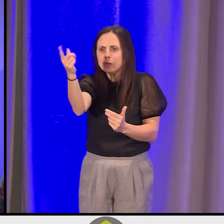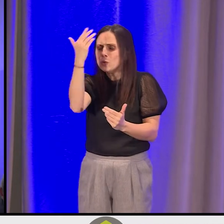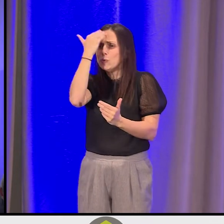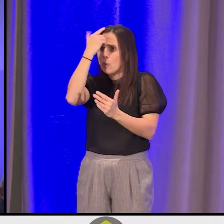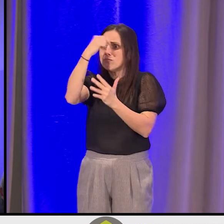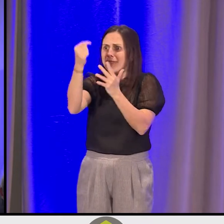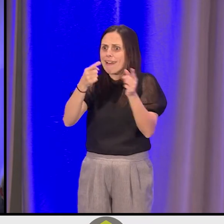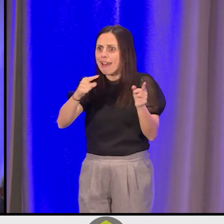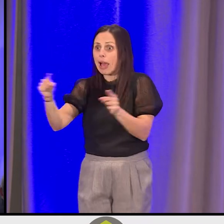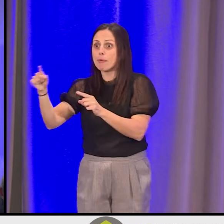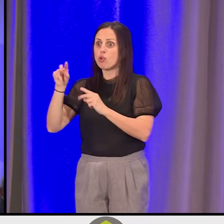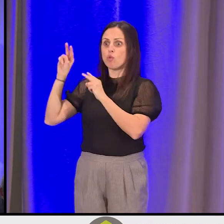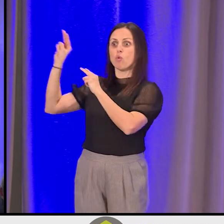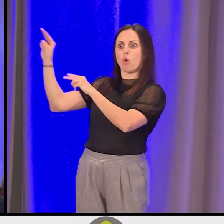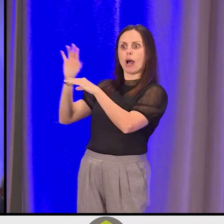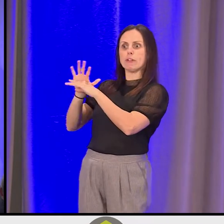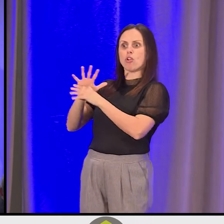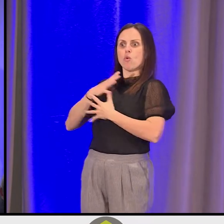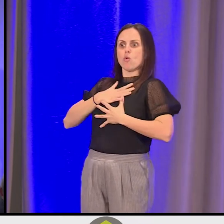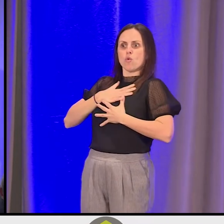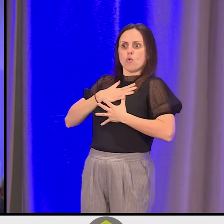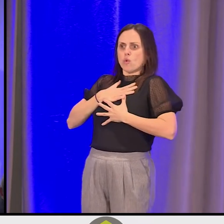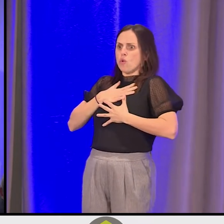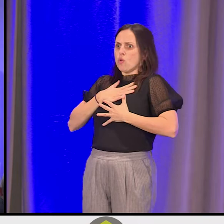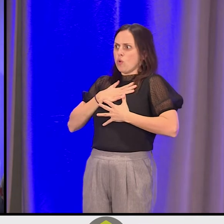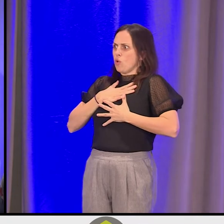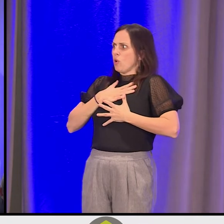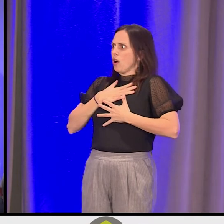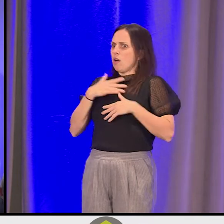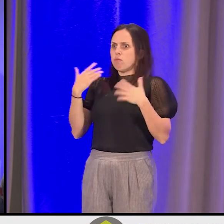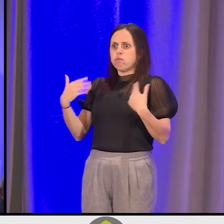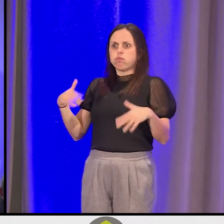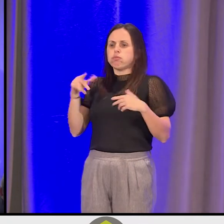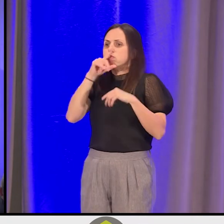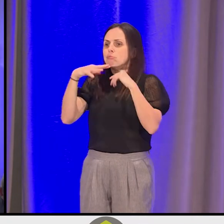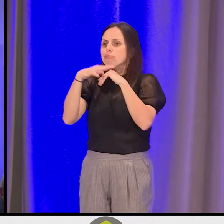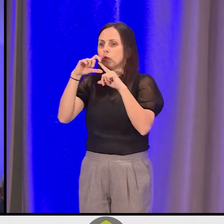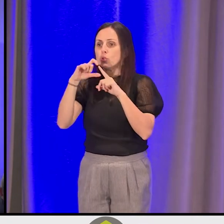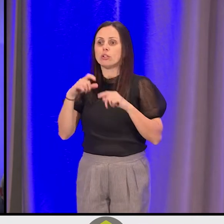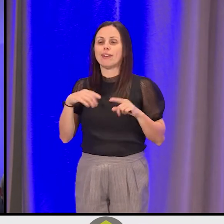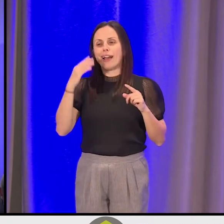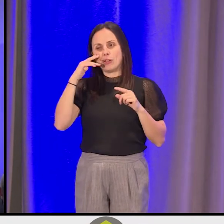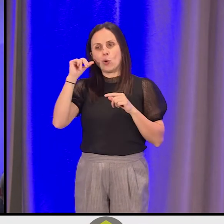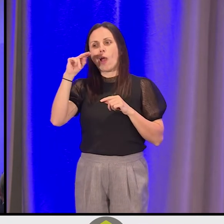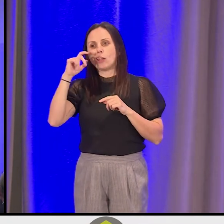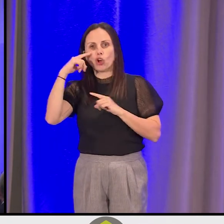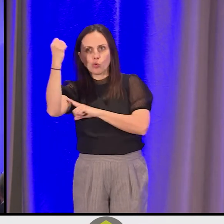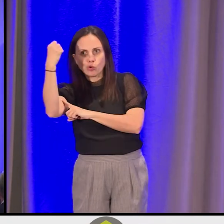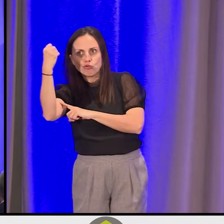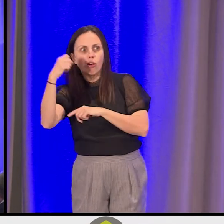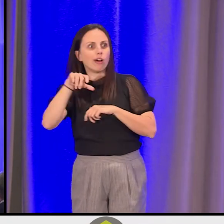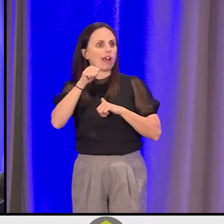And when we watched that video, we thought, "Oh, [suw̓aaqk]," and I know Anthon will nod, and we've got others that know this phrase.